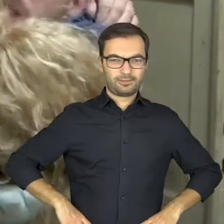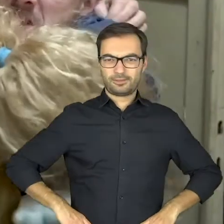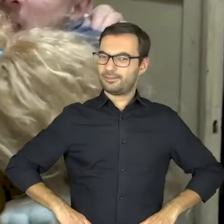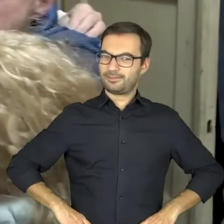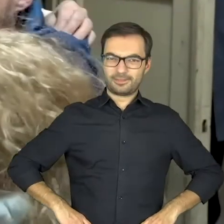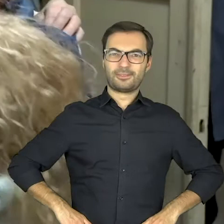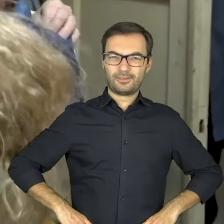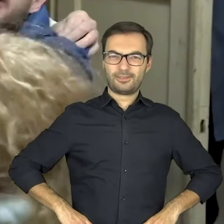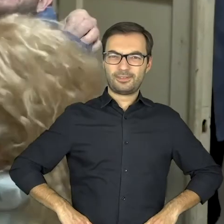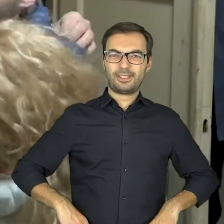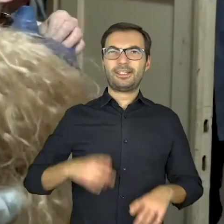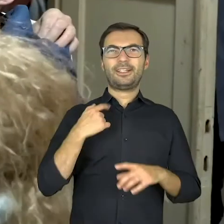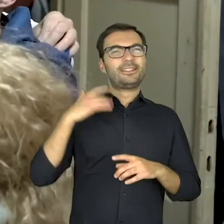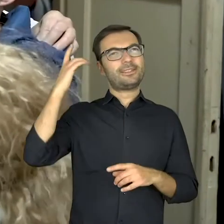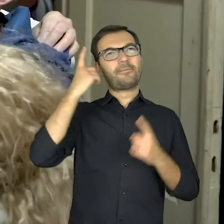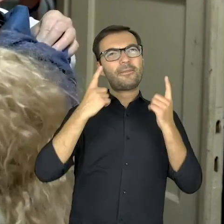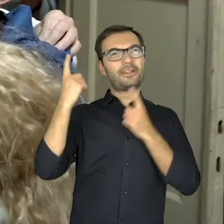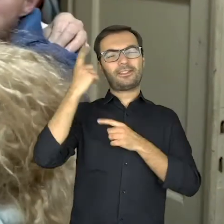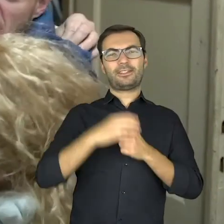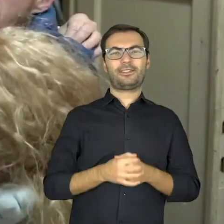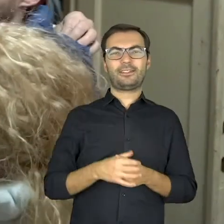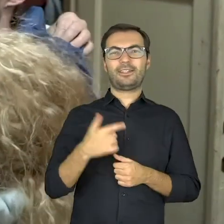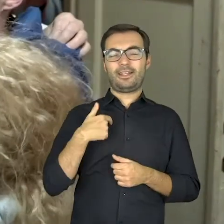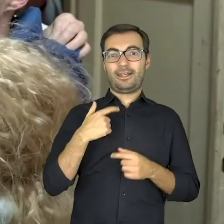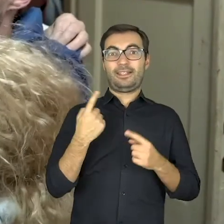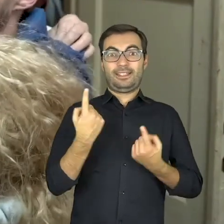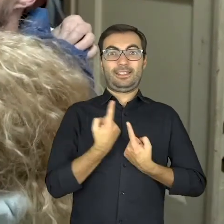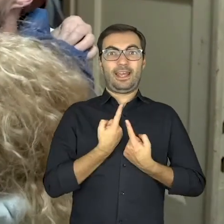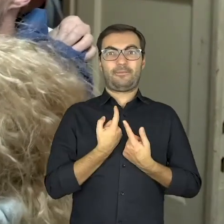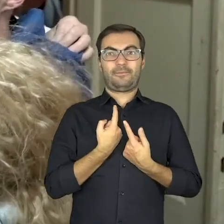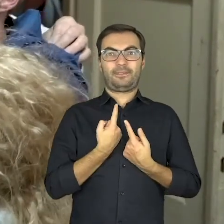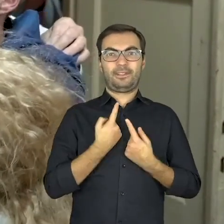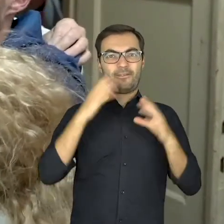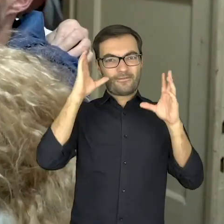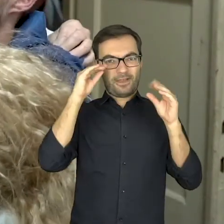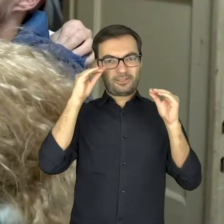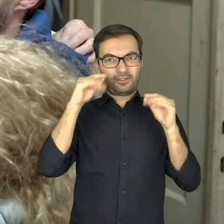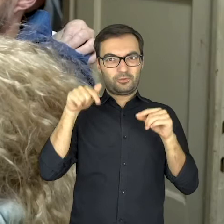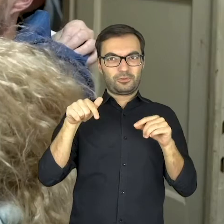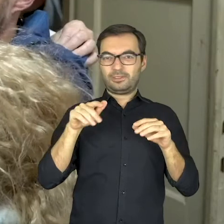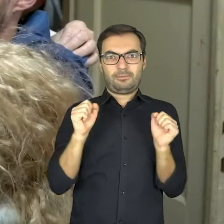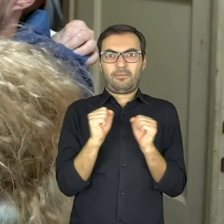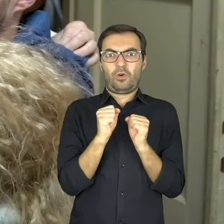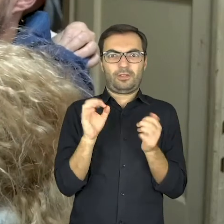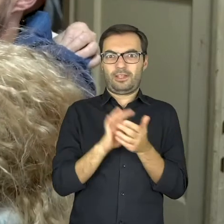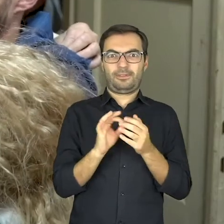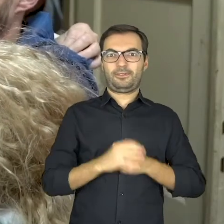Exactly. Sometimes I think that I would be too afraid to stay with them on my own in the Theater…